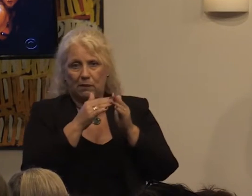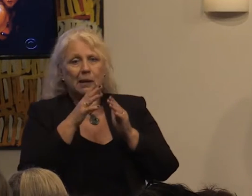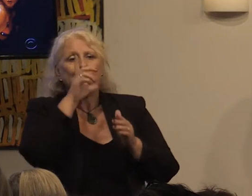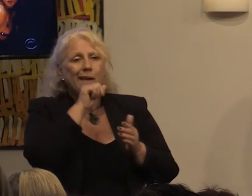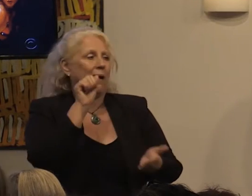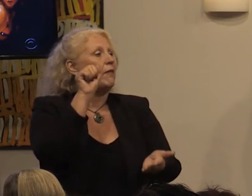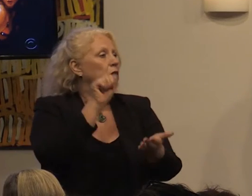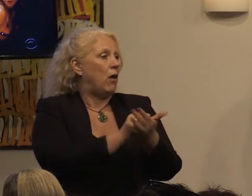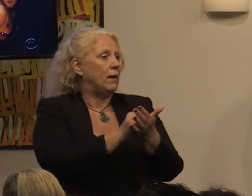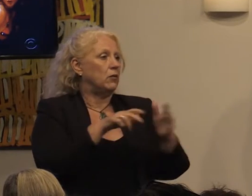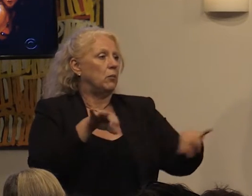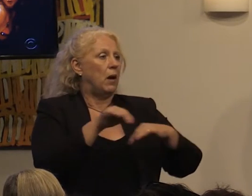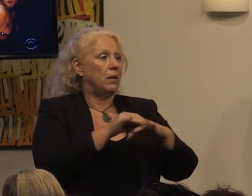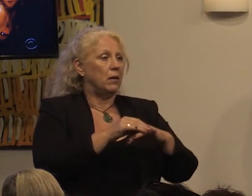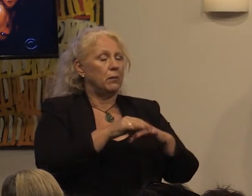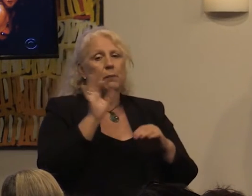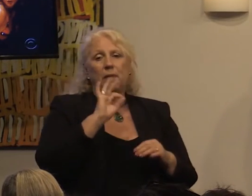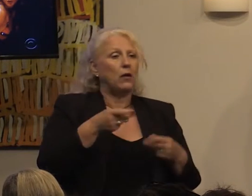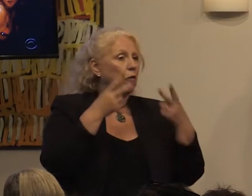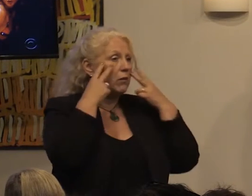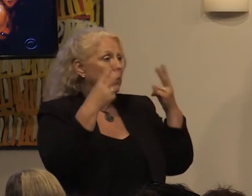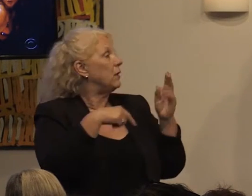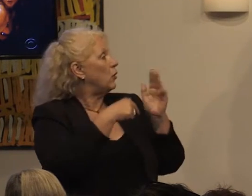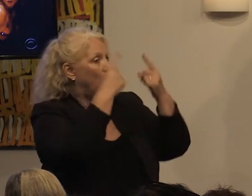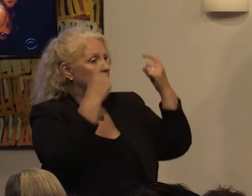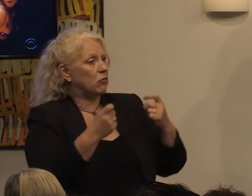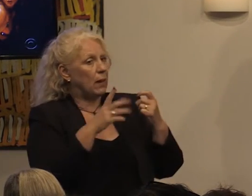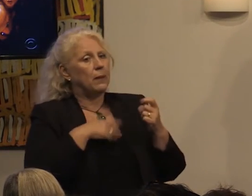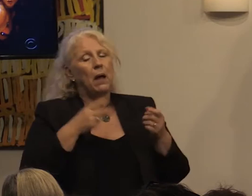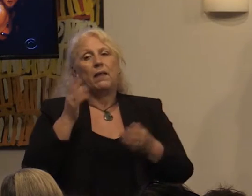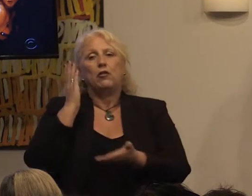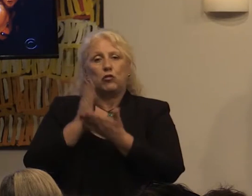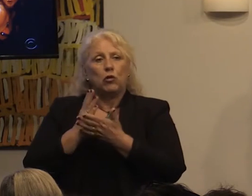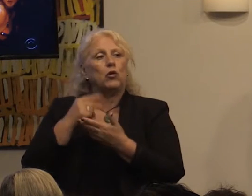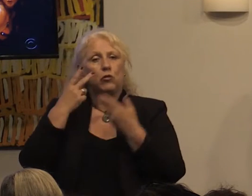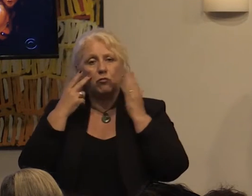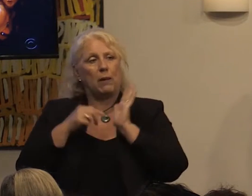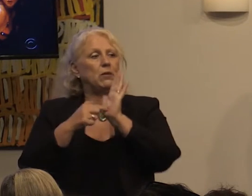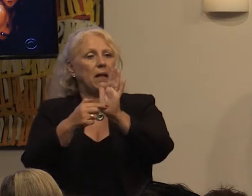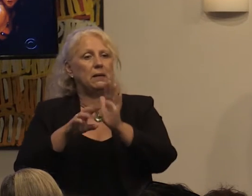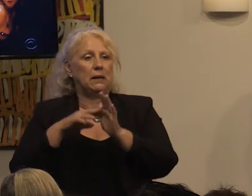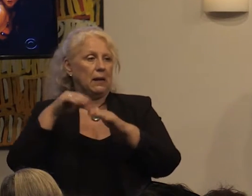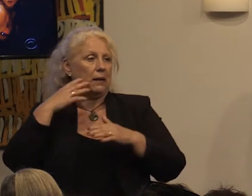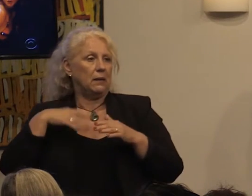them on our screen as they're represented within our population. South Sudanese Australians, Indigenous